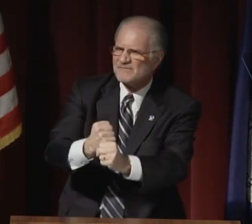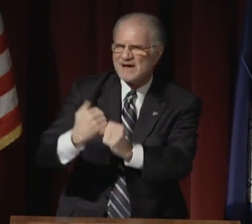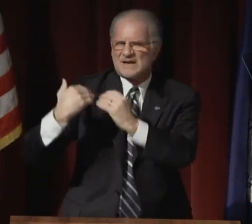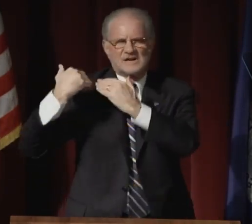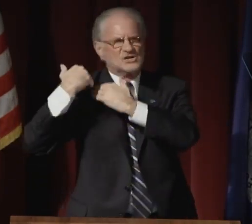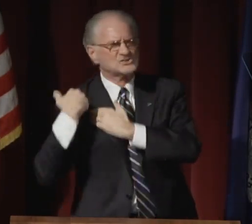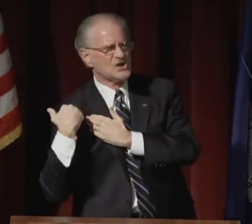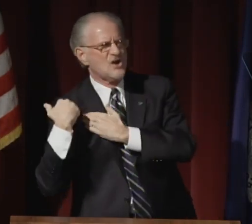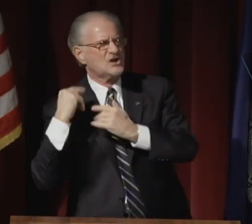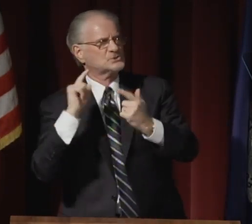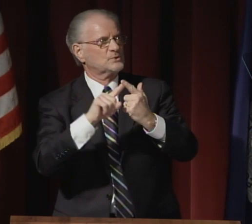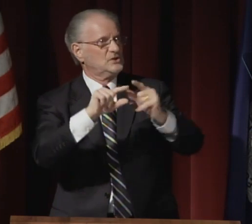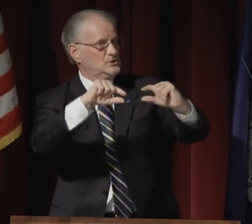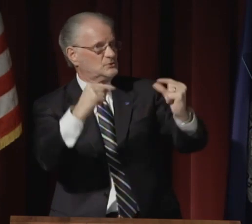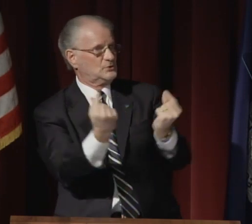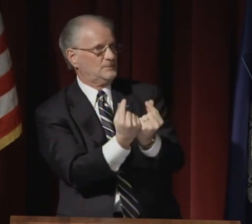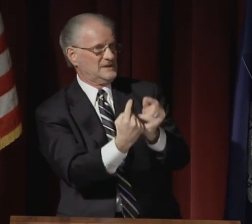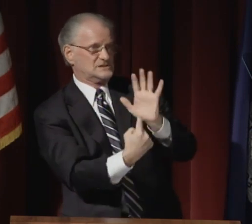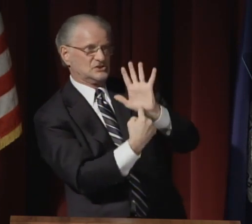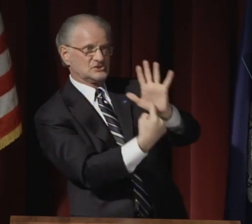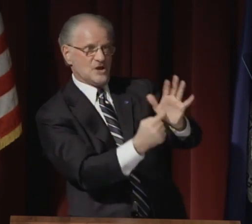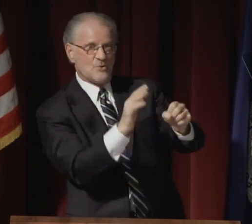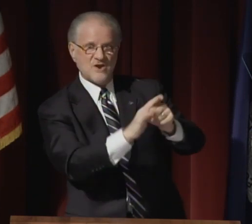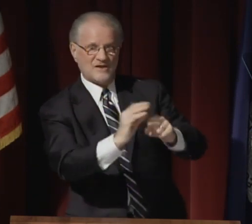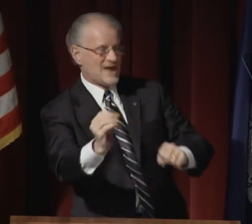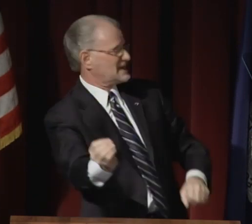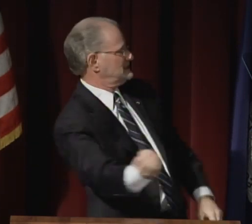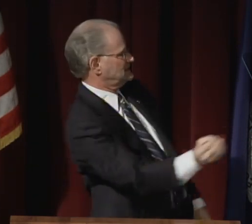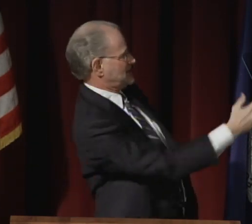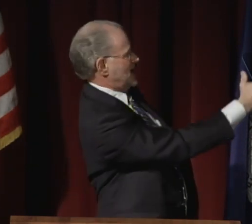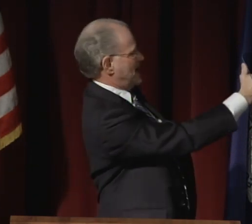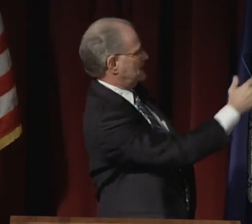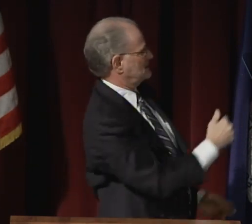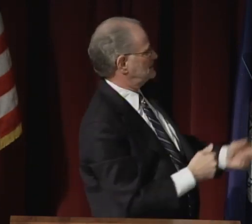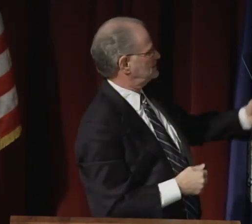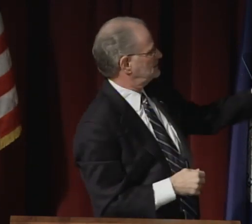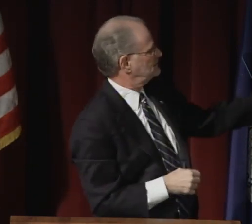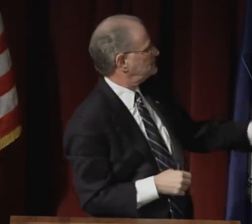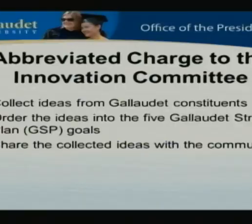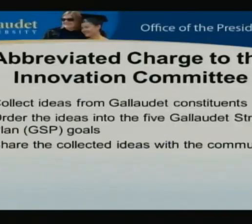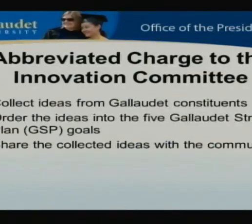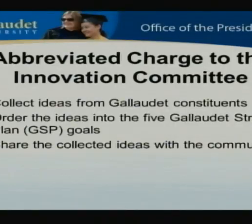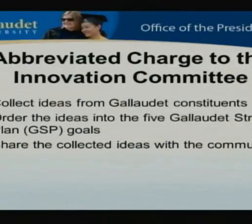The abbreviated charge to the group is shown in the slide.